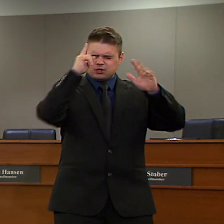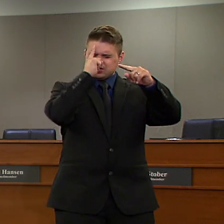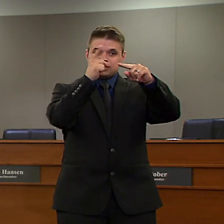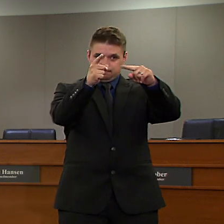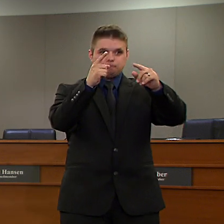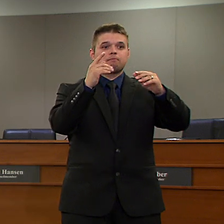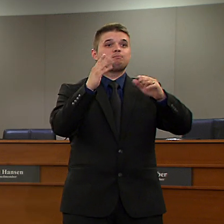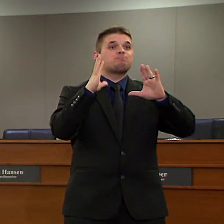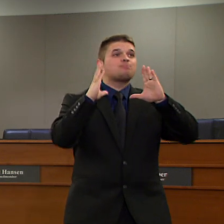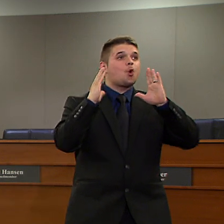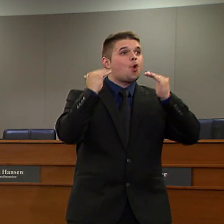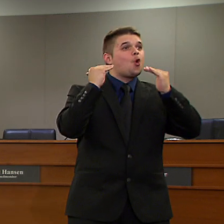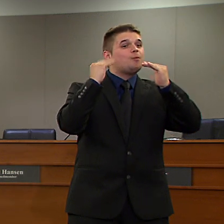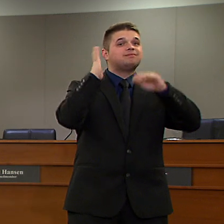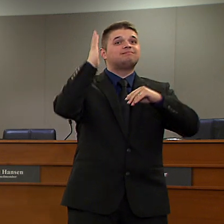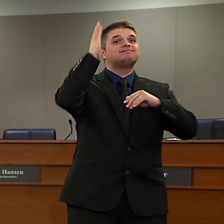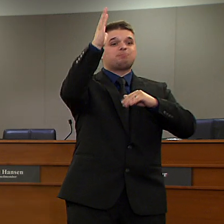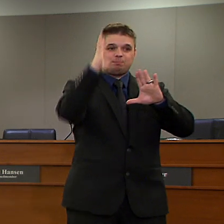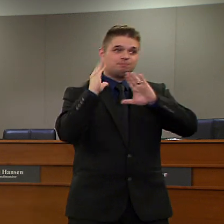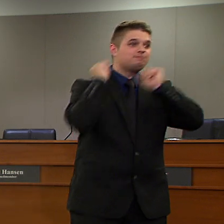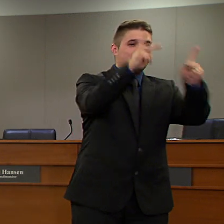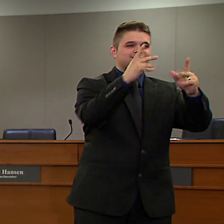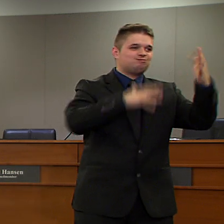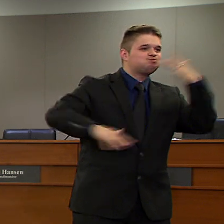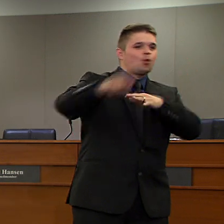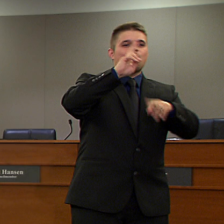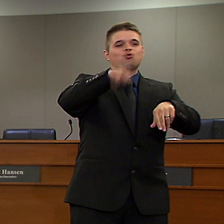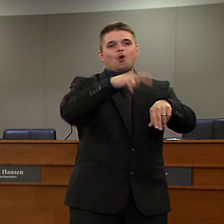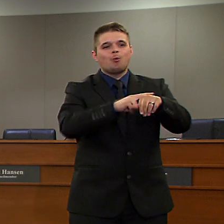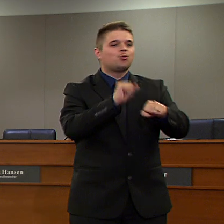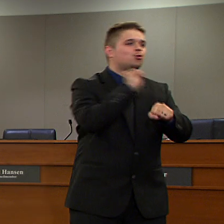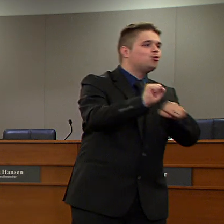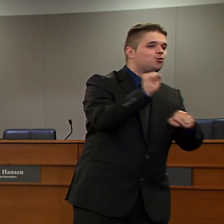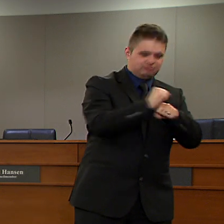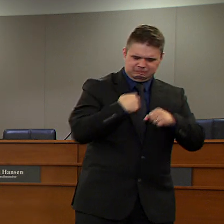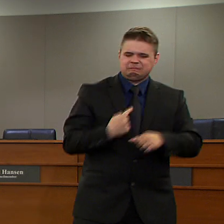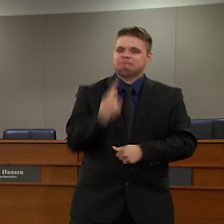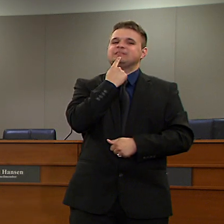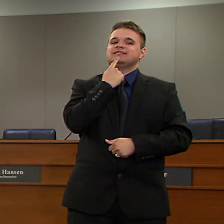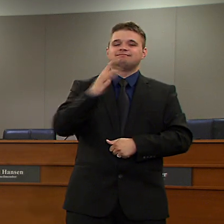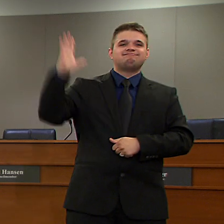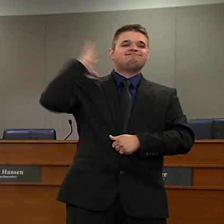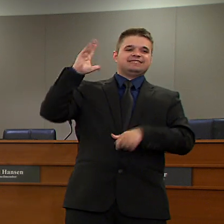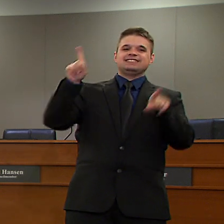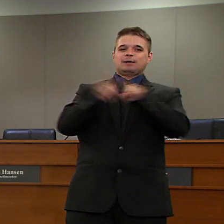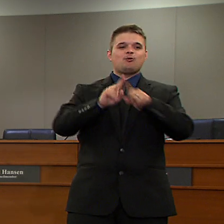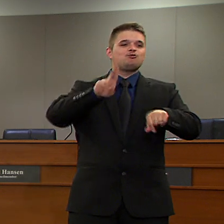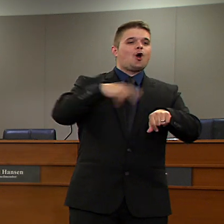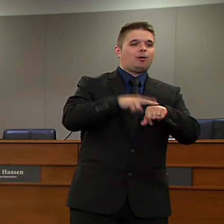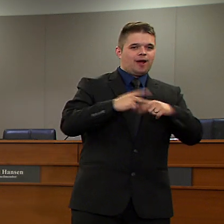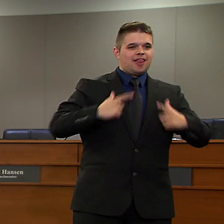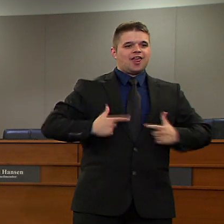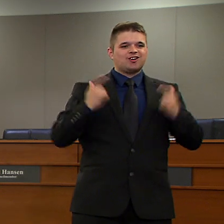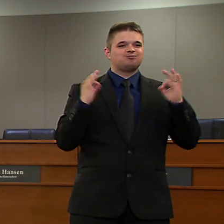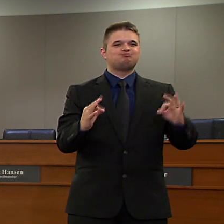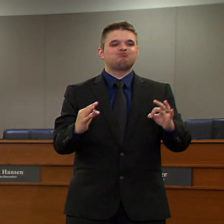and to attend public events. We all miss these things, and we will get there.